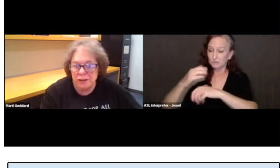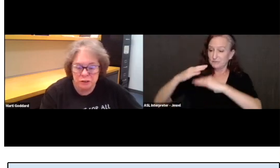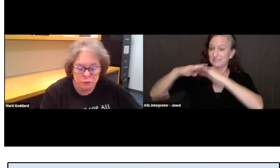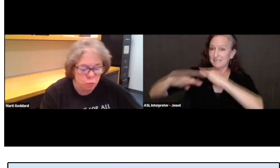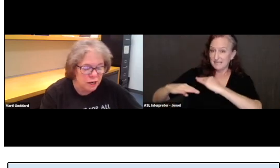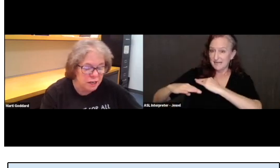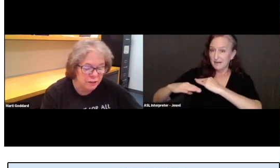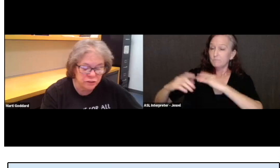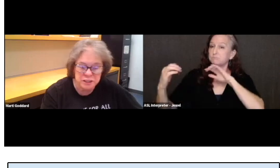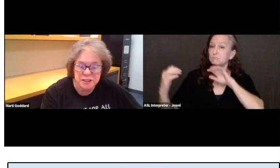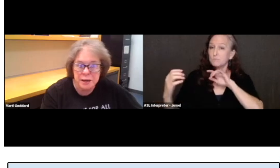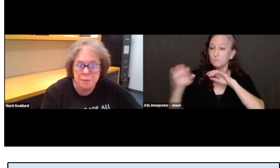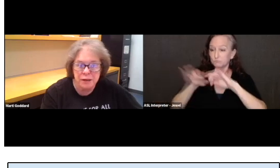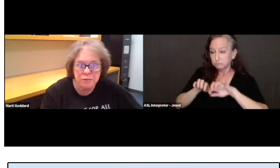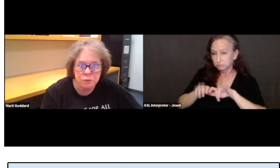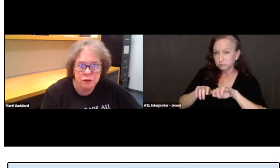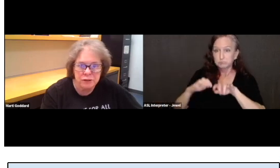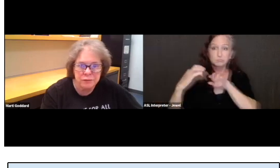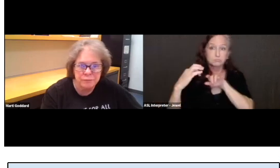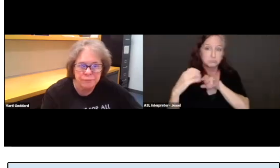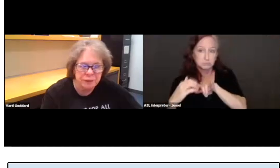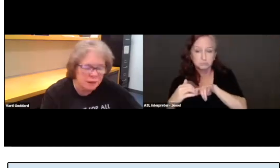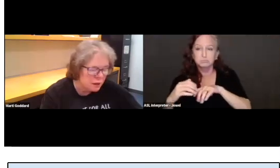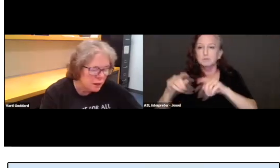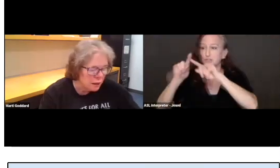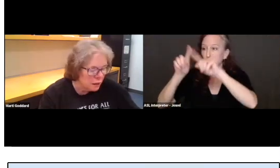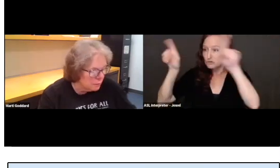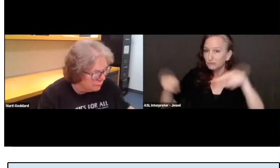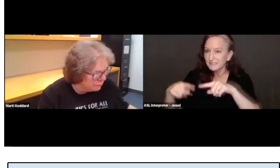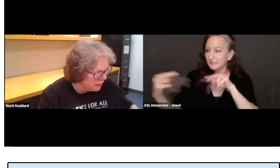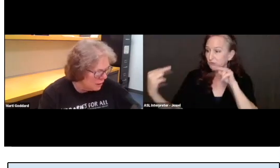from one another and type back and forth.